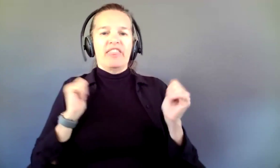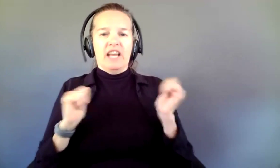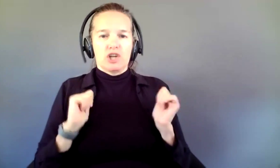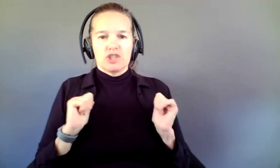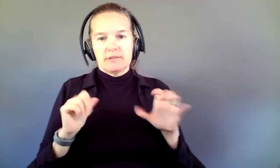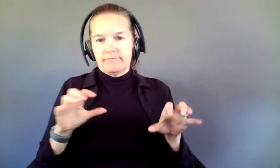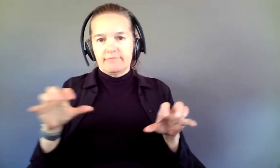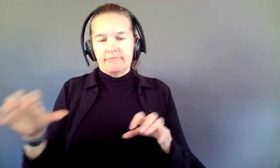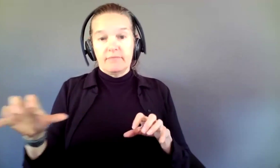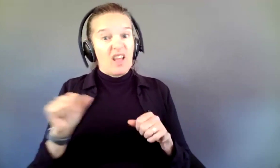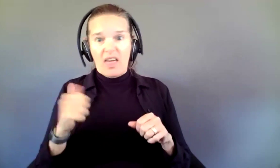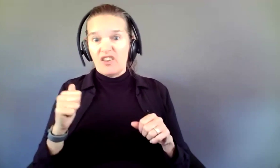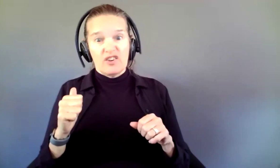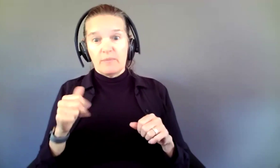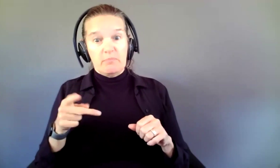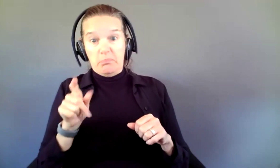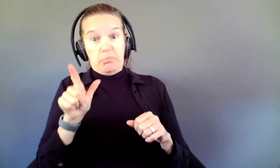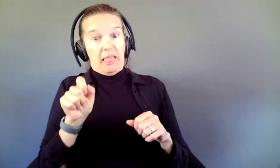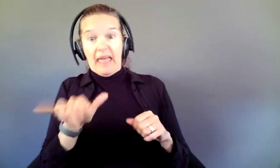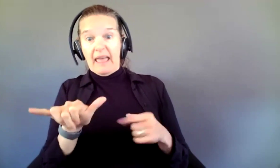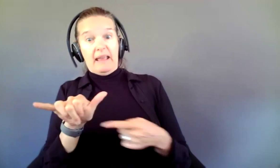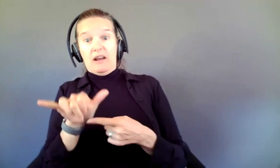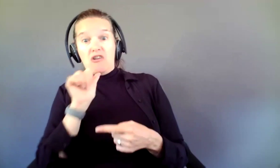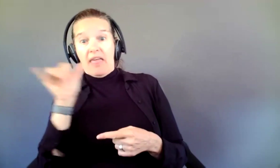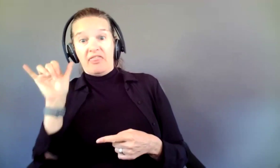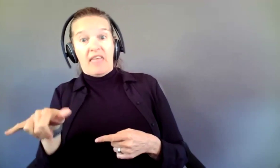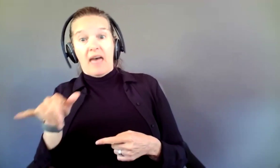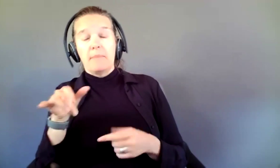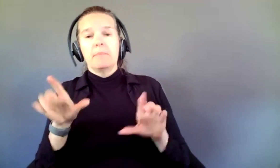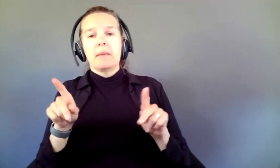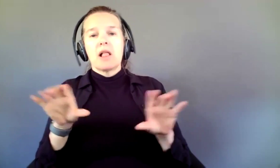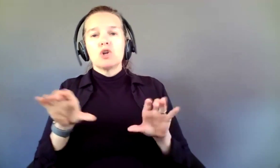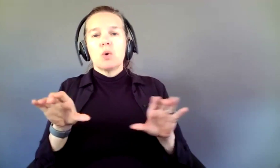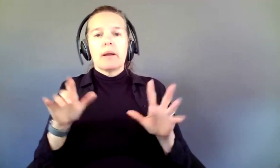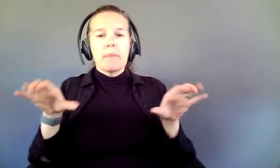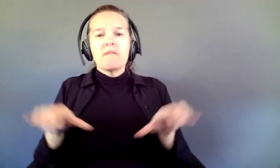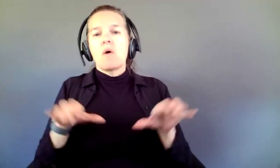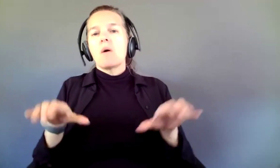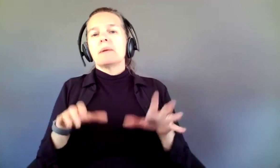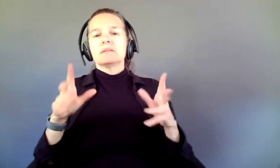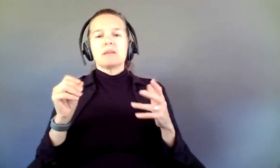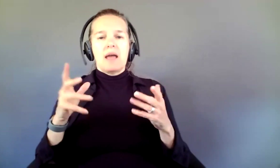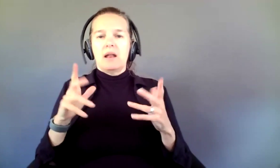much not that, and are people doing performance and ritual in lakes. It does vary. But I do think